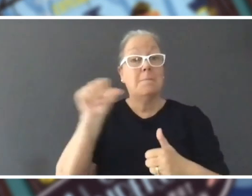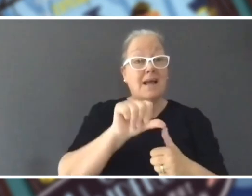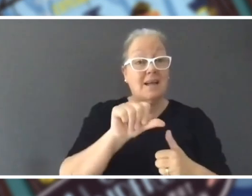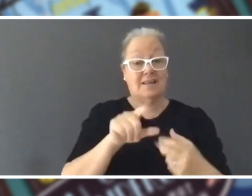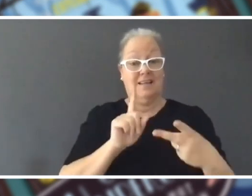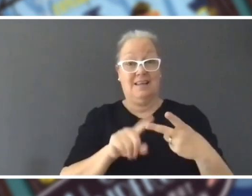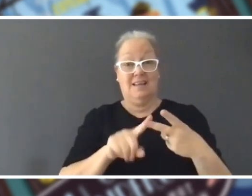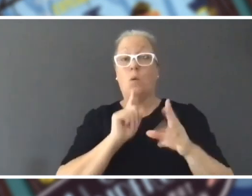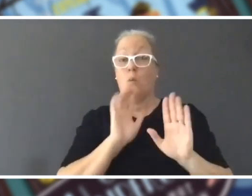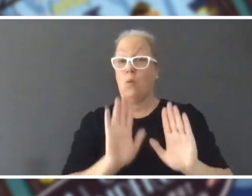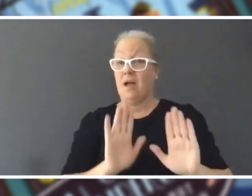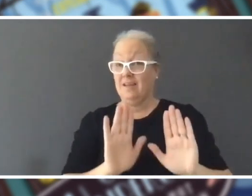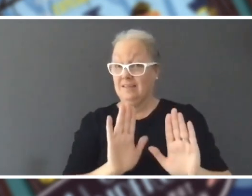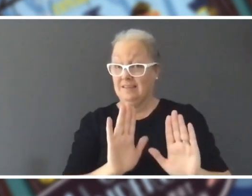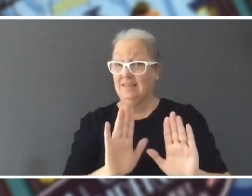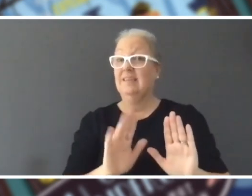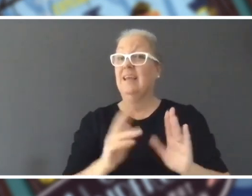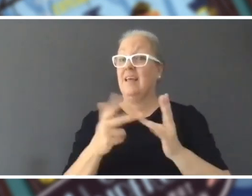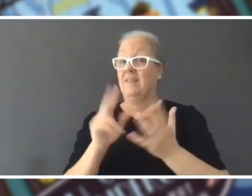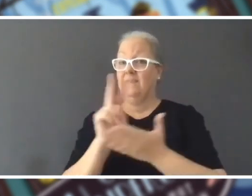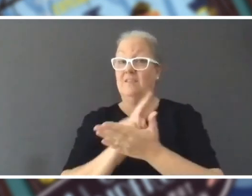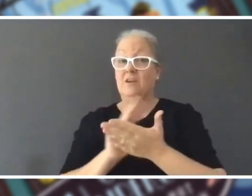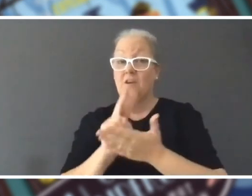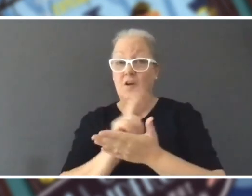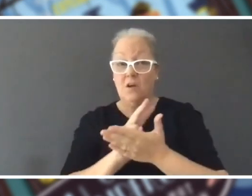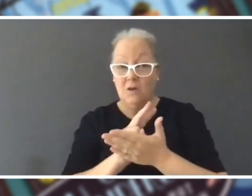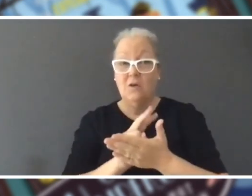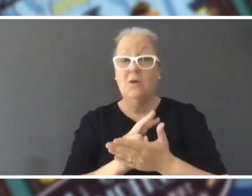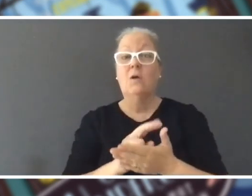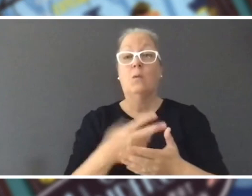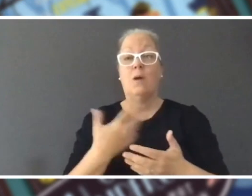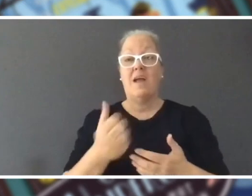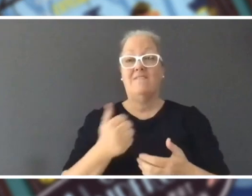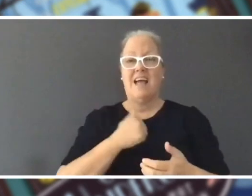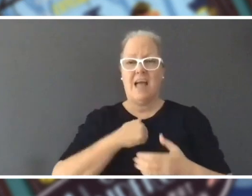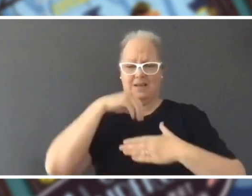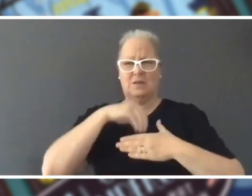around we are going to discover our inner weirdo. Woohoo! That'll be fun. See you then.